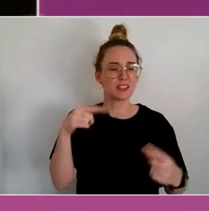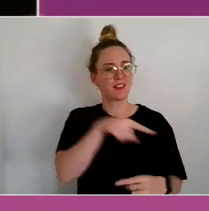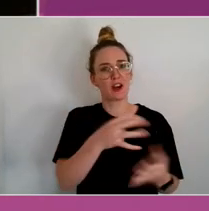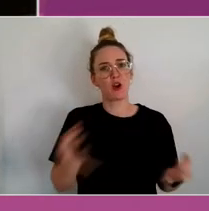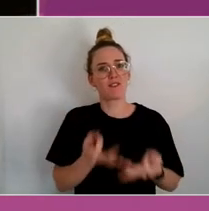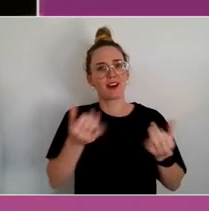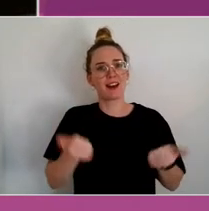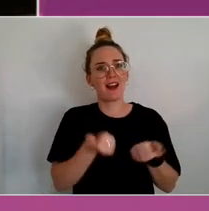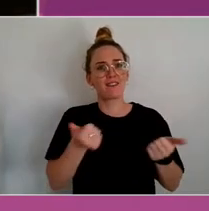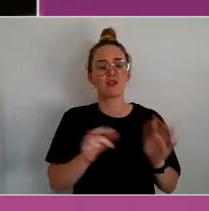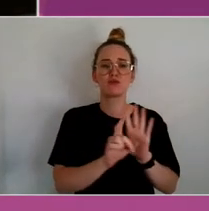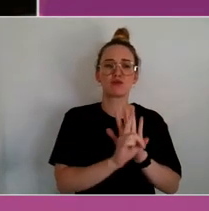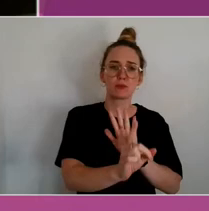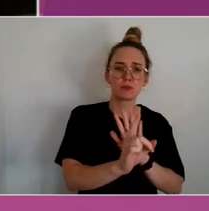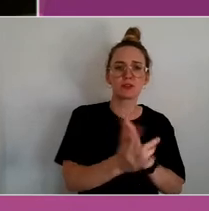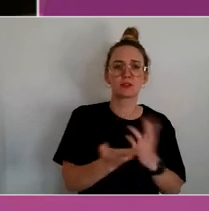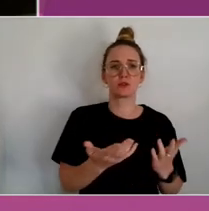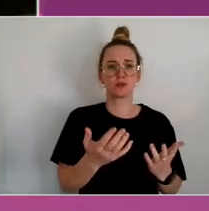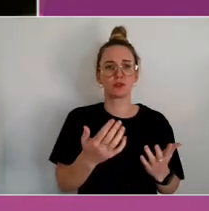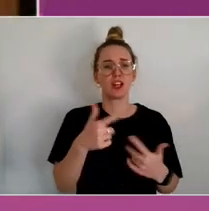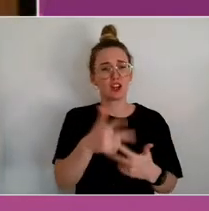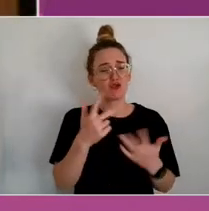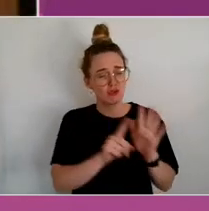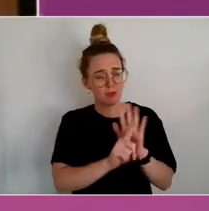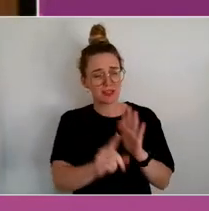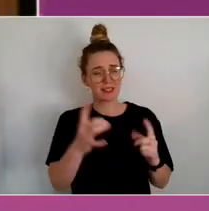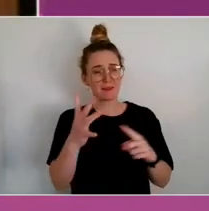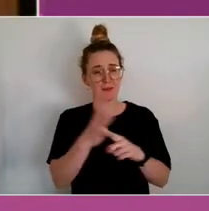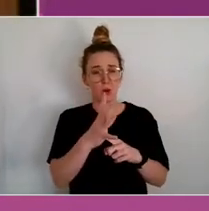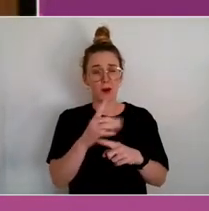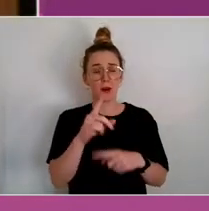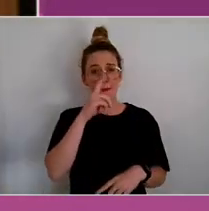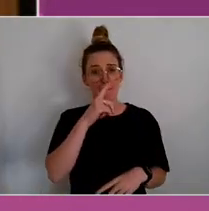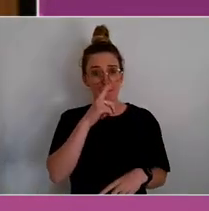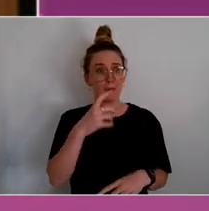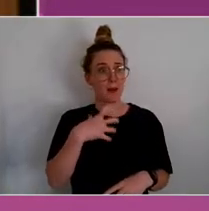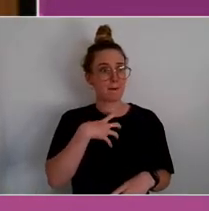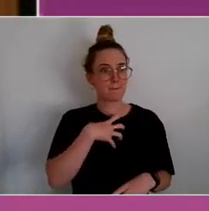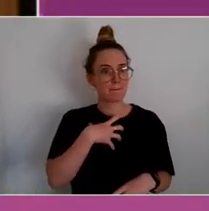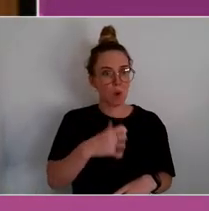People are more than what is happening to them, more than the way they're perceived